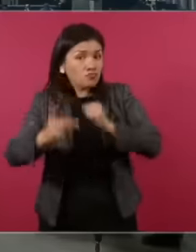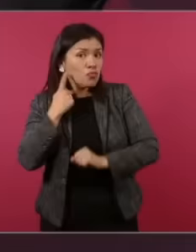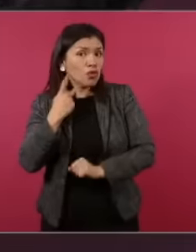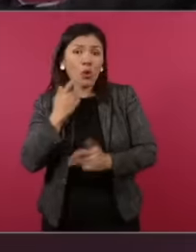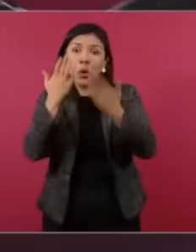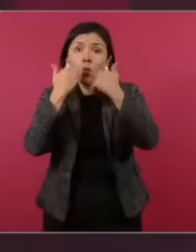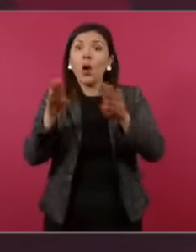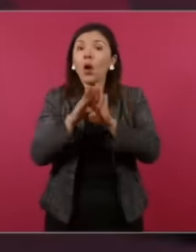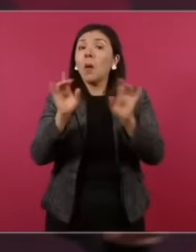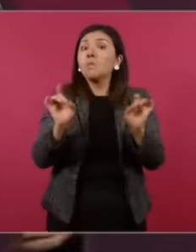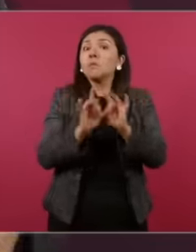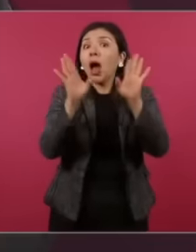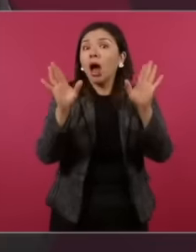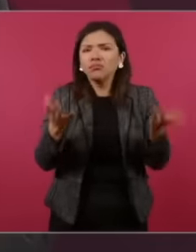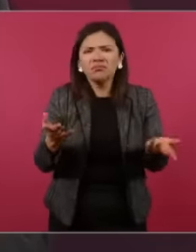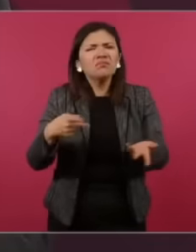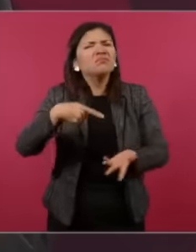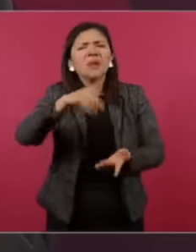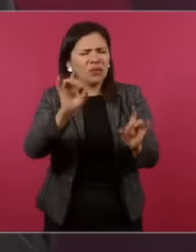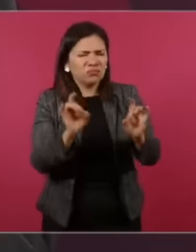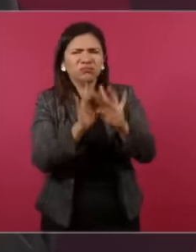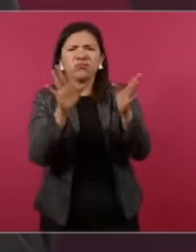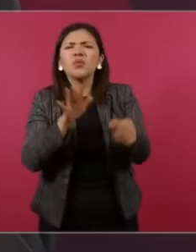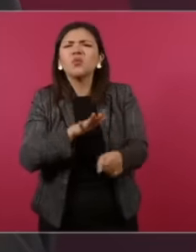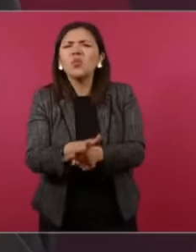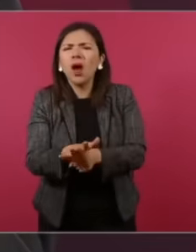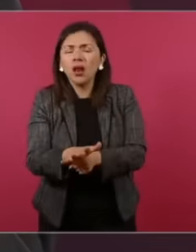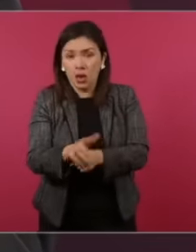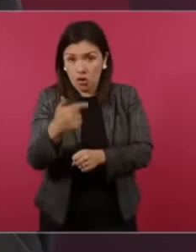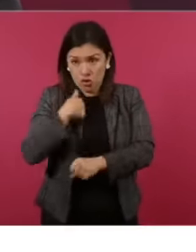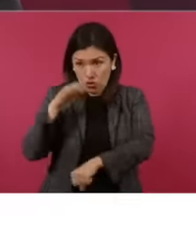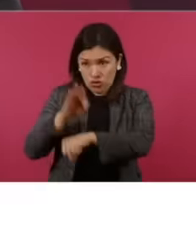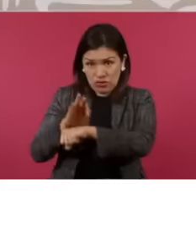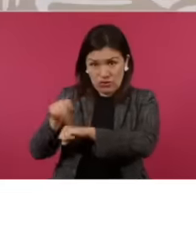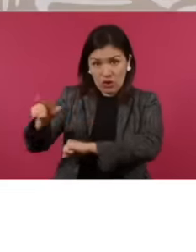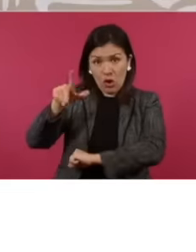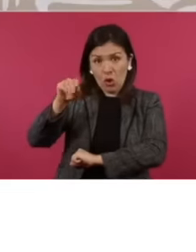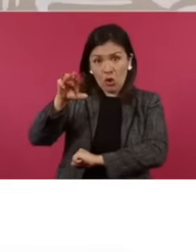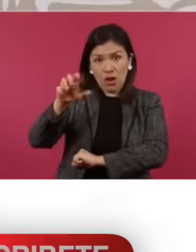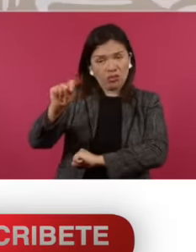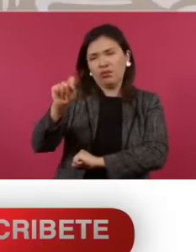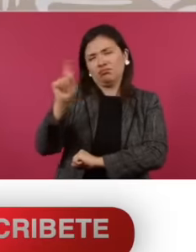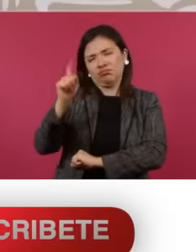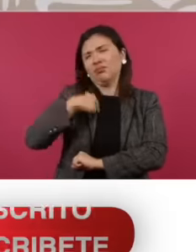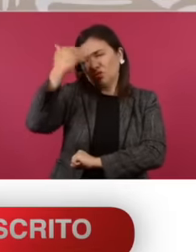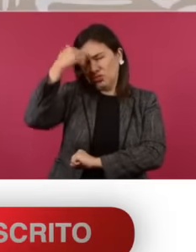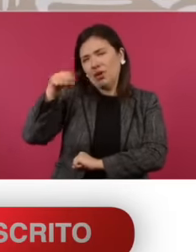I haven't gotten involved and I don't want to defend this boy because well he has his things I